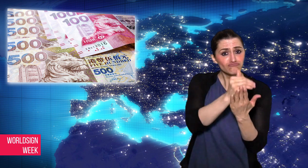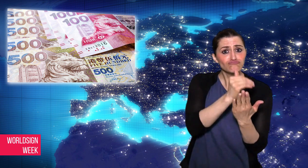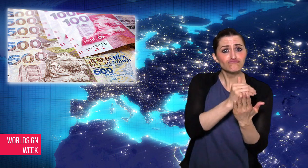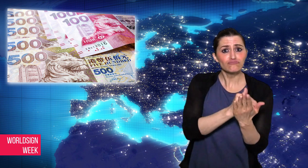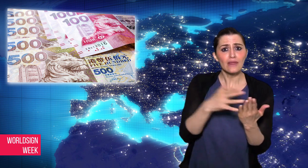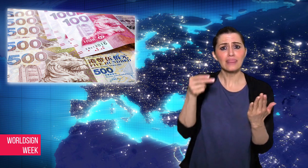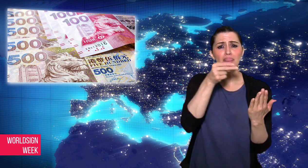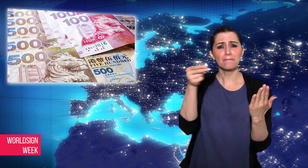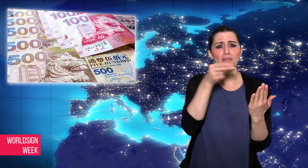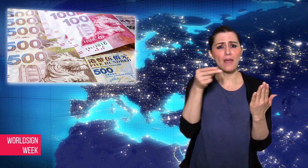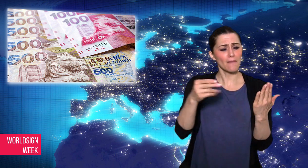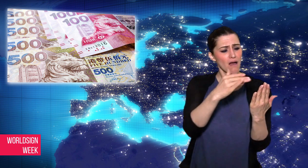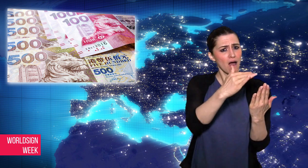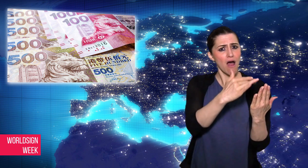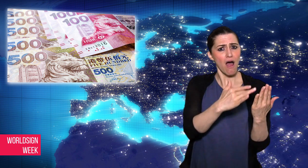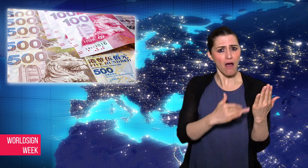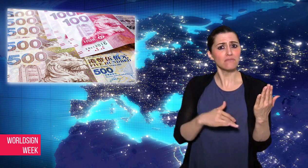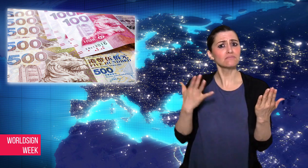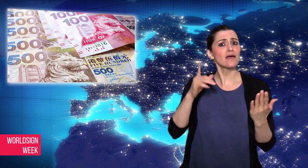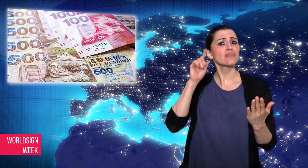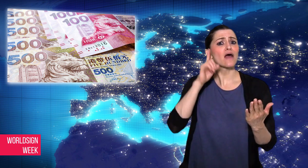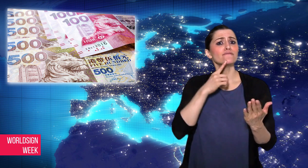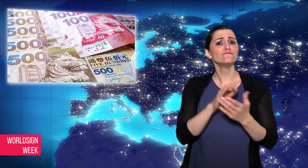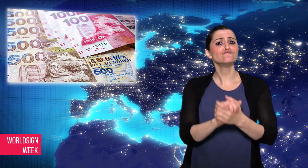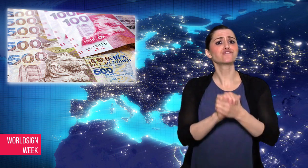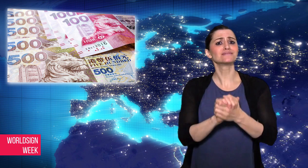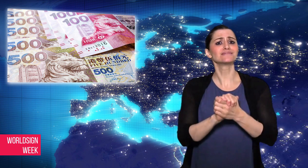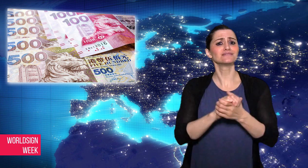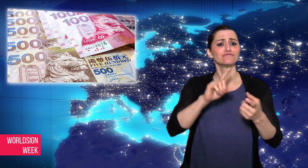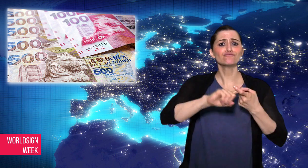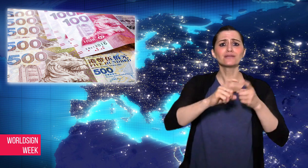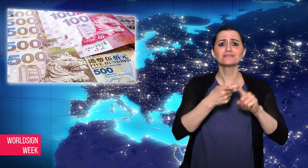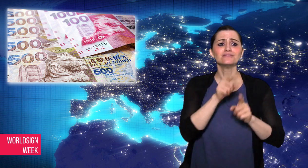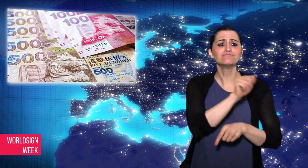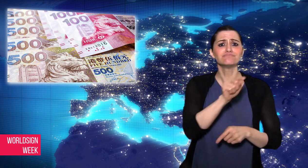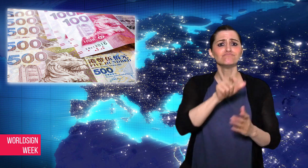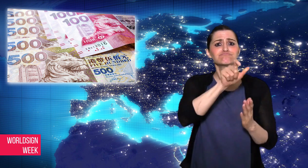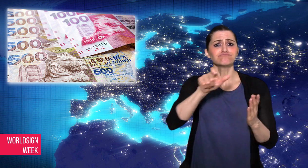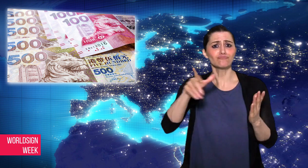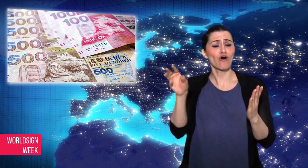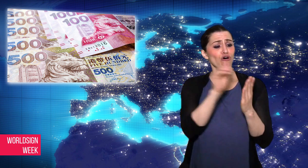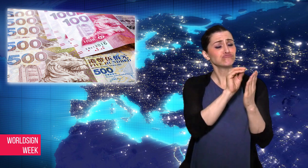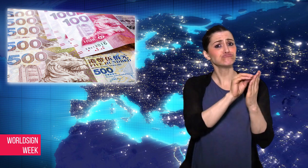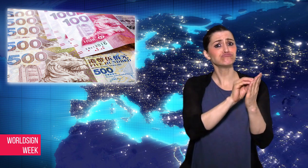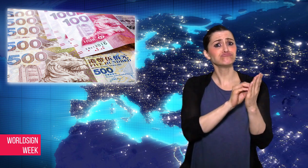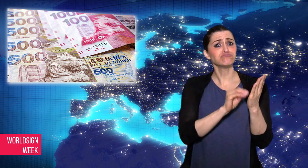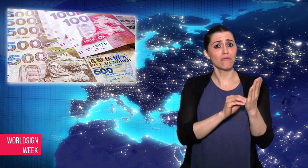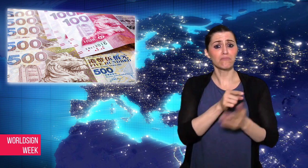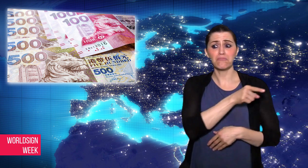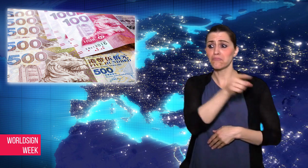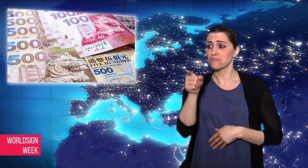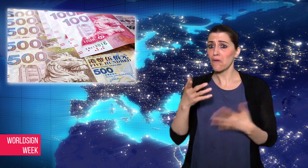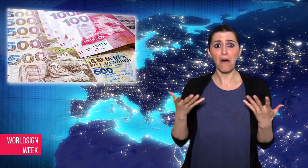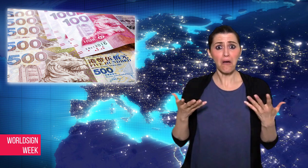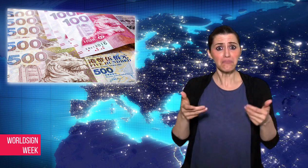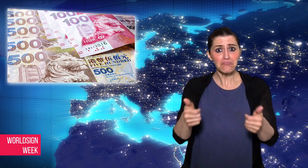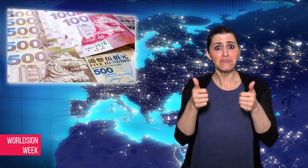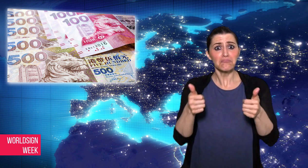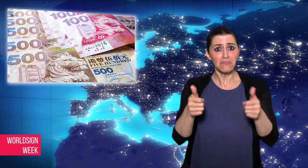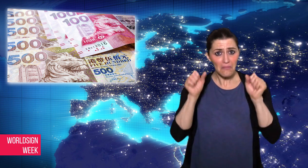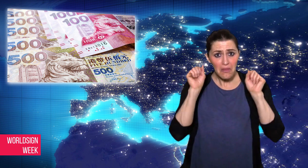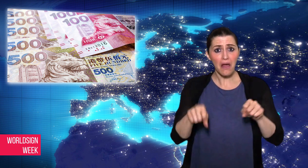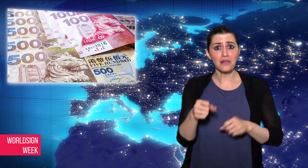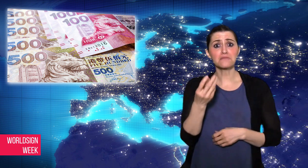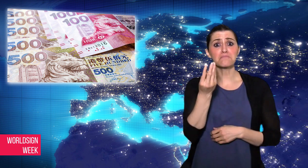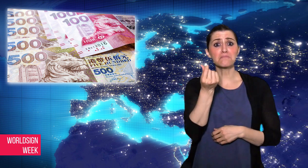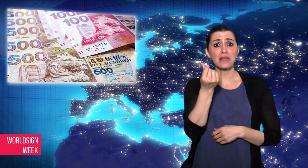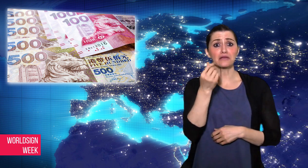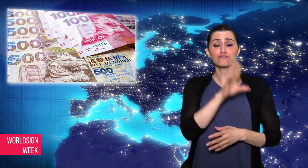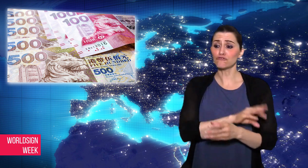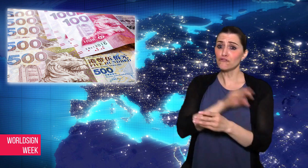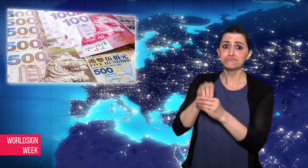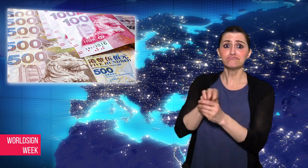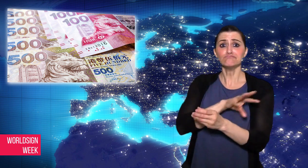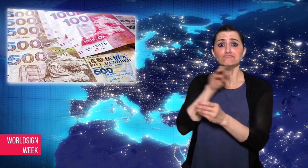2015 when its website was shut down.